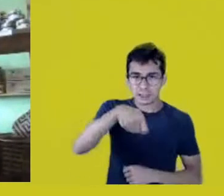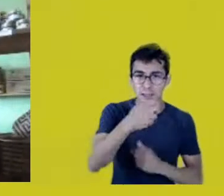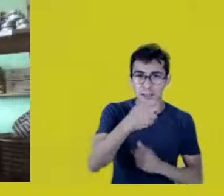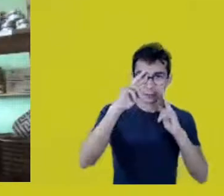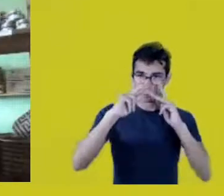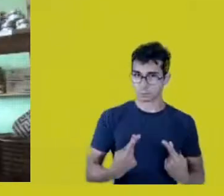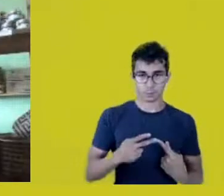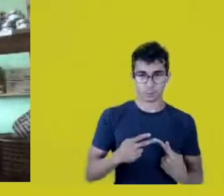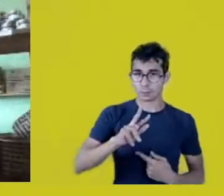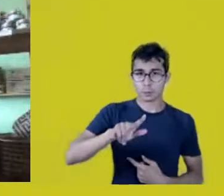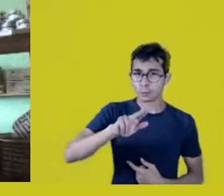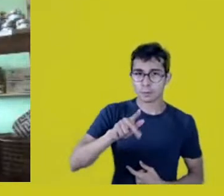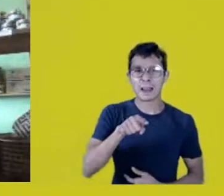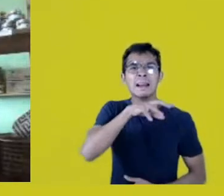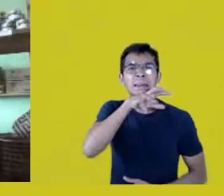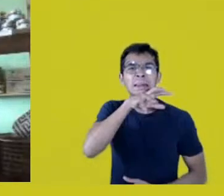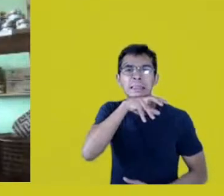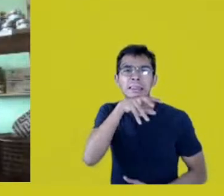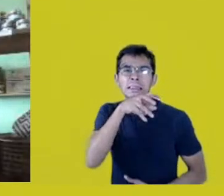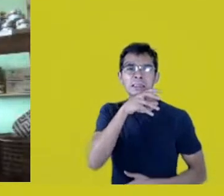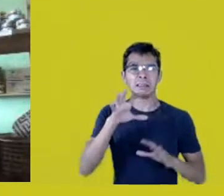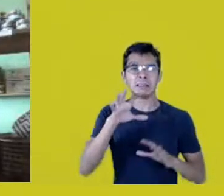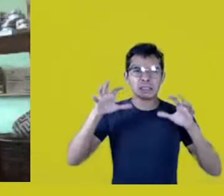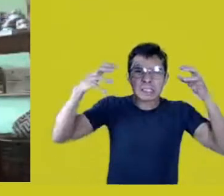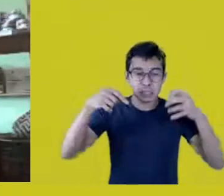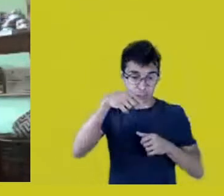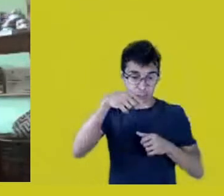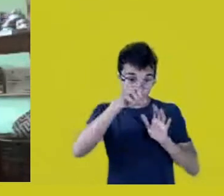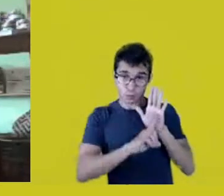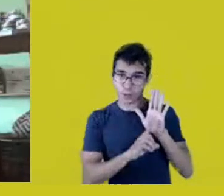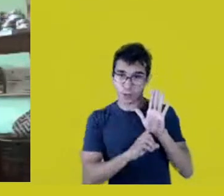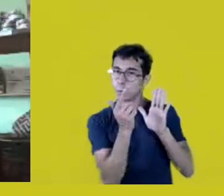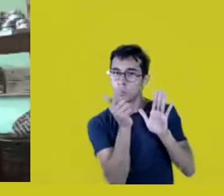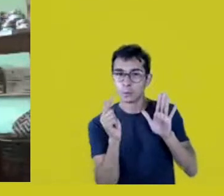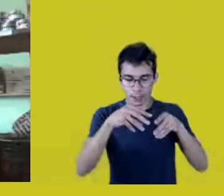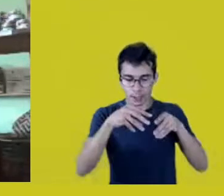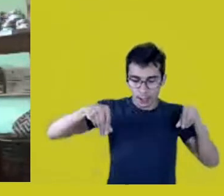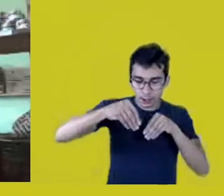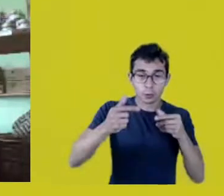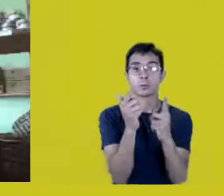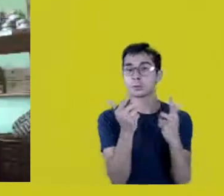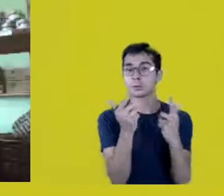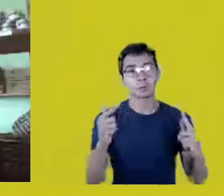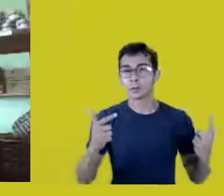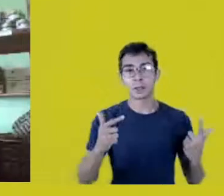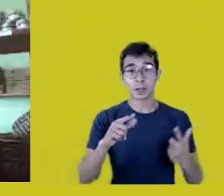And savage beasts have no rights, no territories. So we were considered...